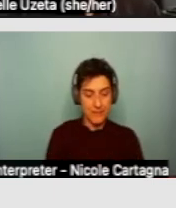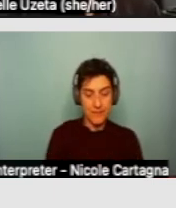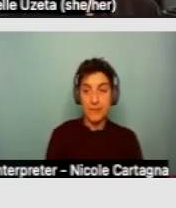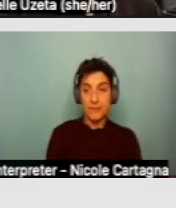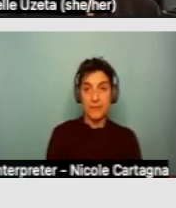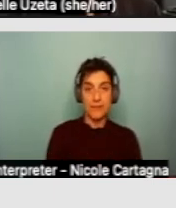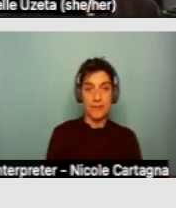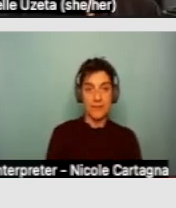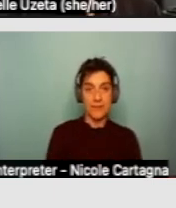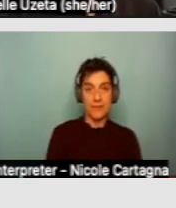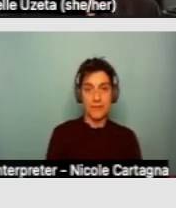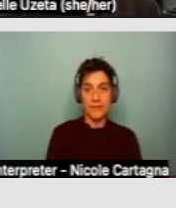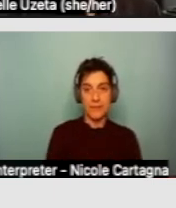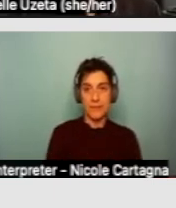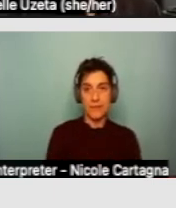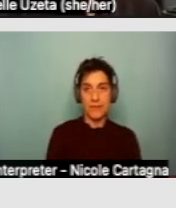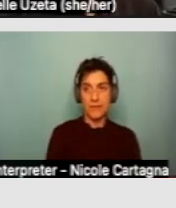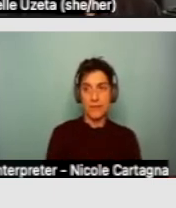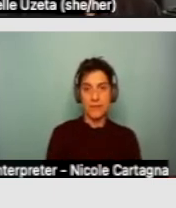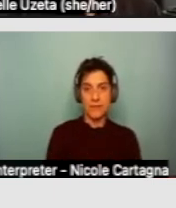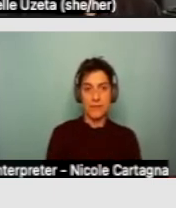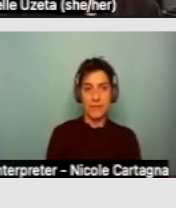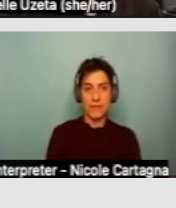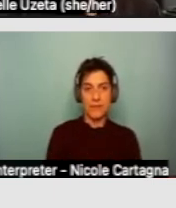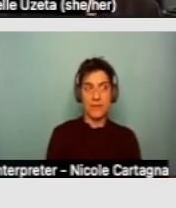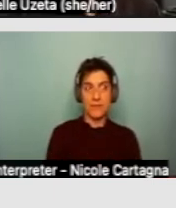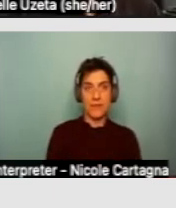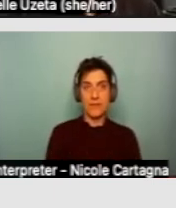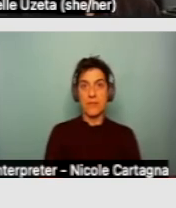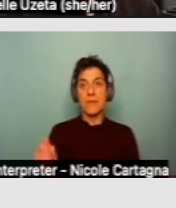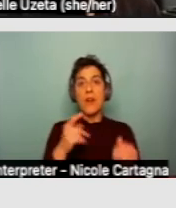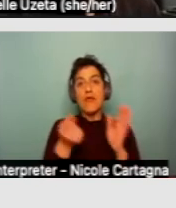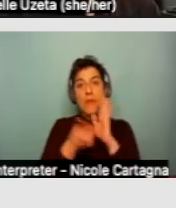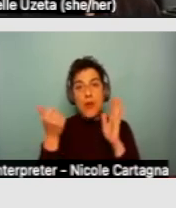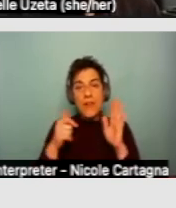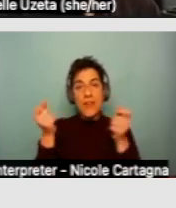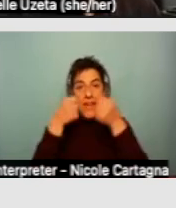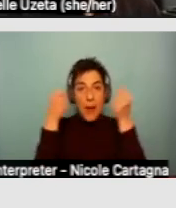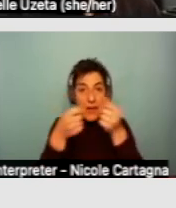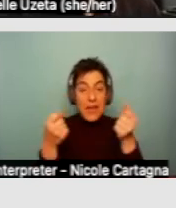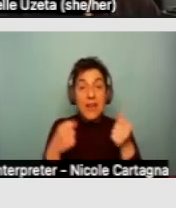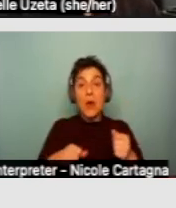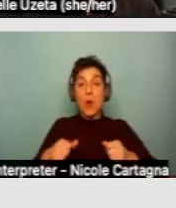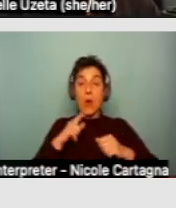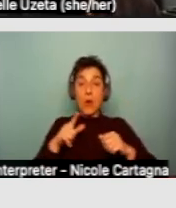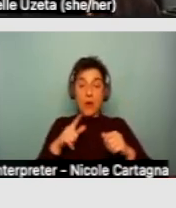things like lowering counters or removing cabinets to make space for someone who uses a wheelchair, things like that.